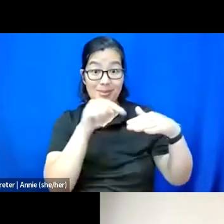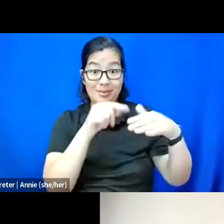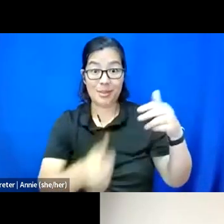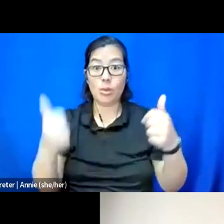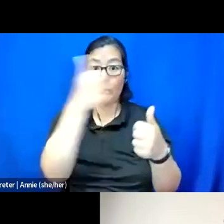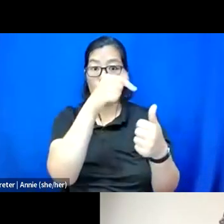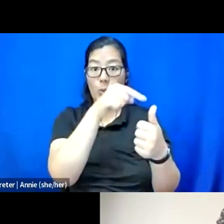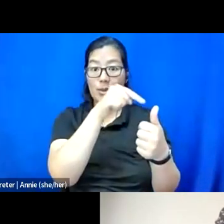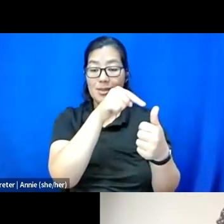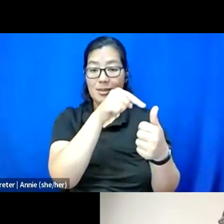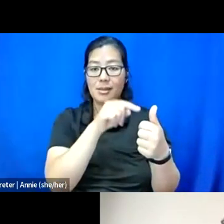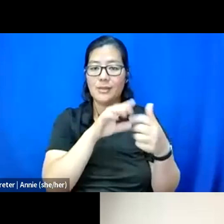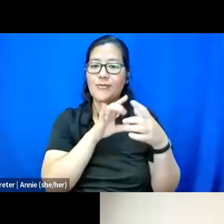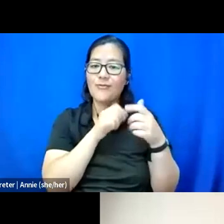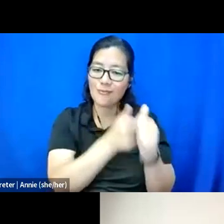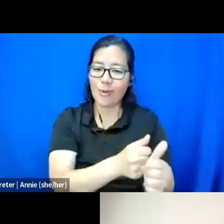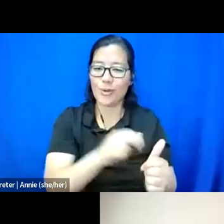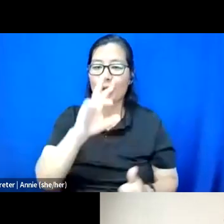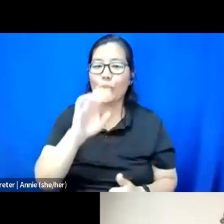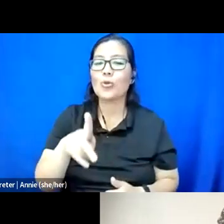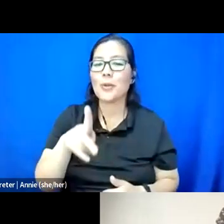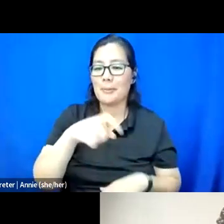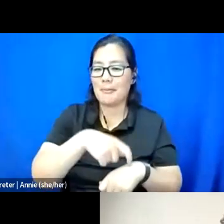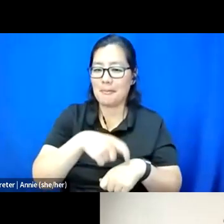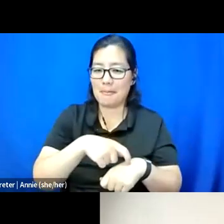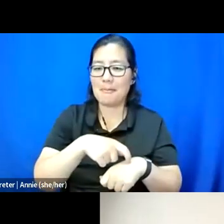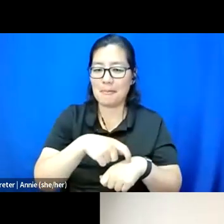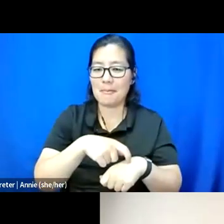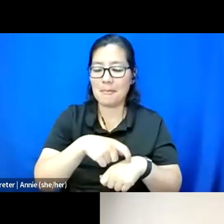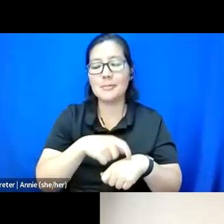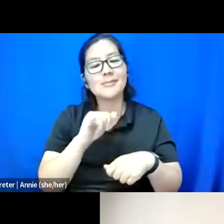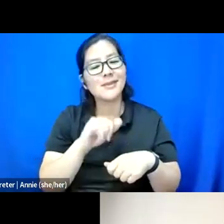of honors crypt time, it brings out really interesting dynamics because you're kind